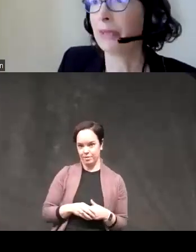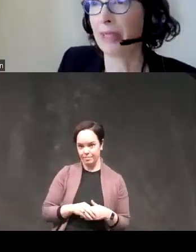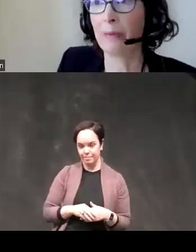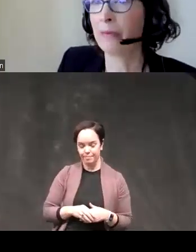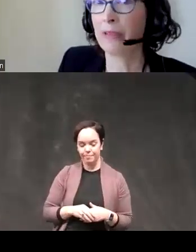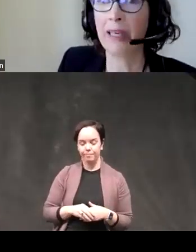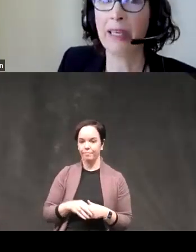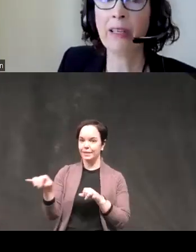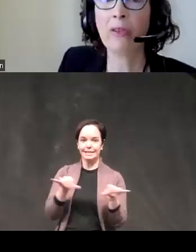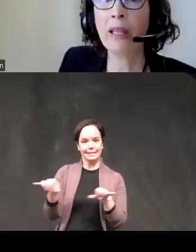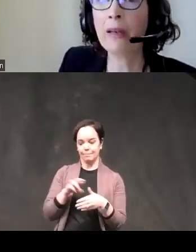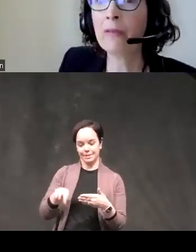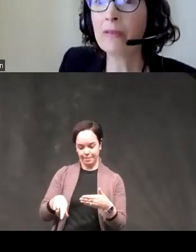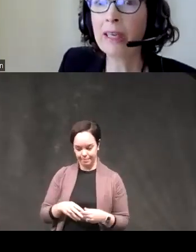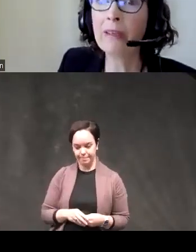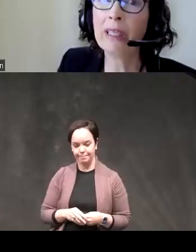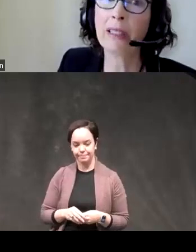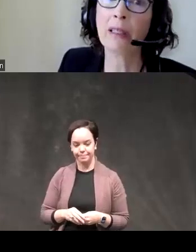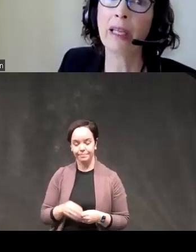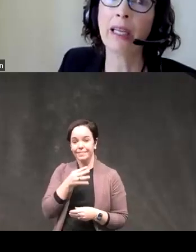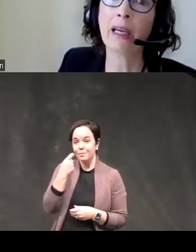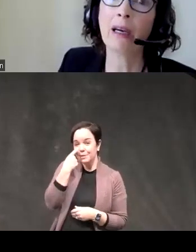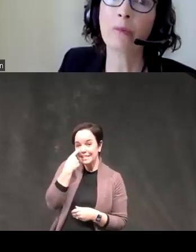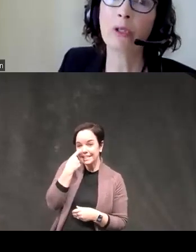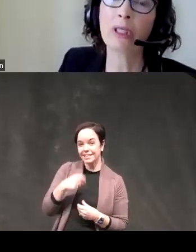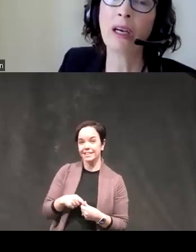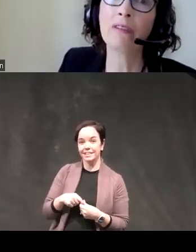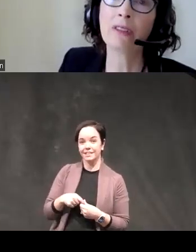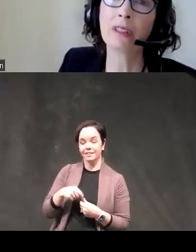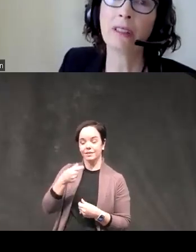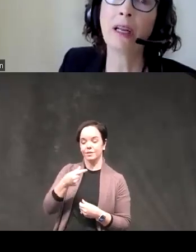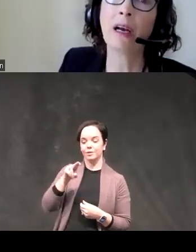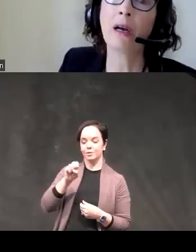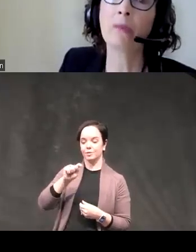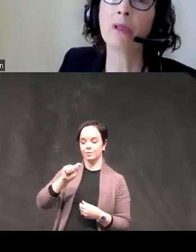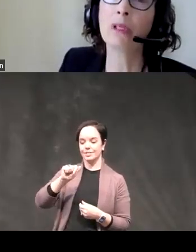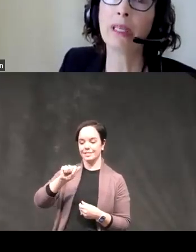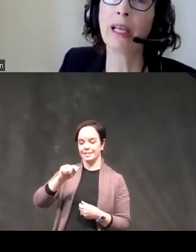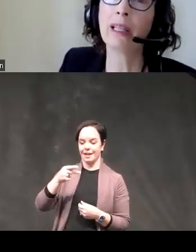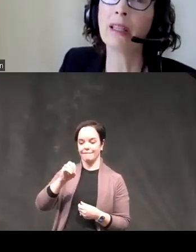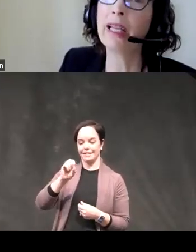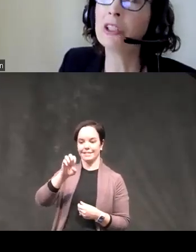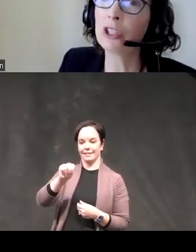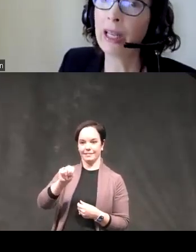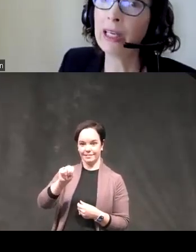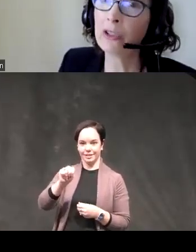um same findings and then very recently Gustavus and looked at latent genetic